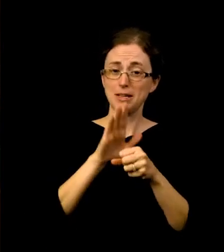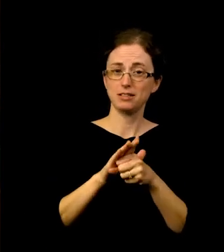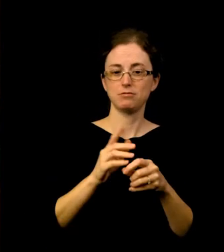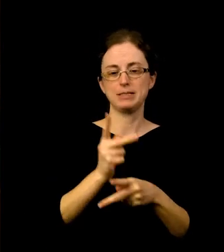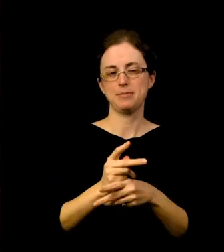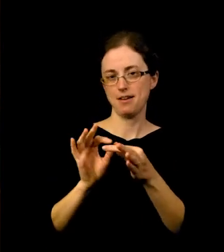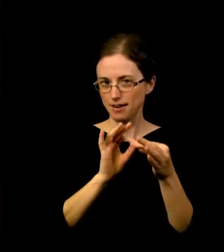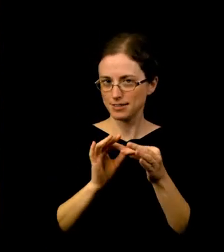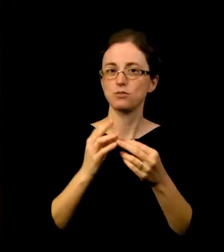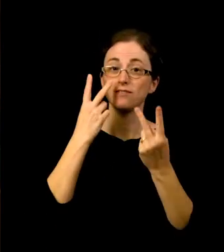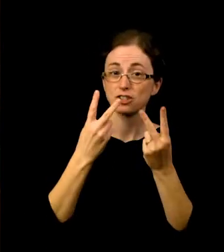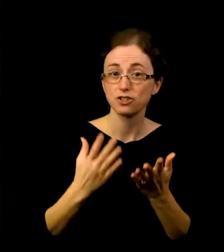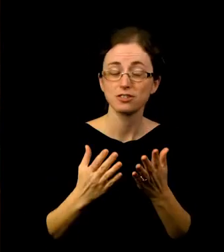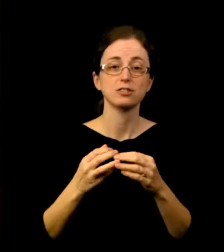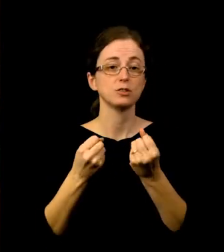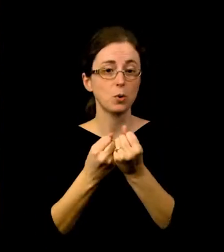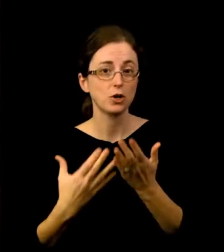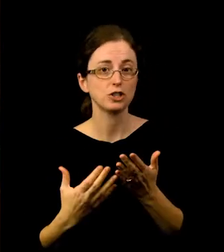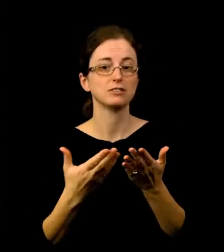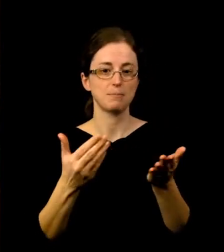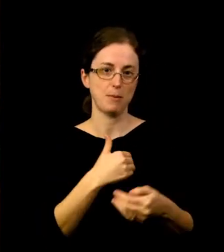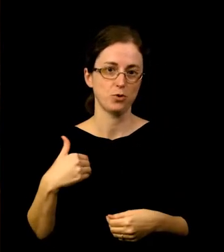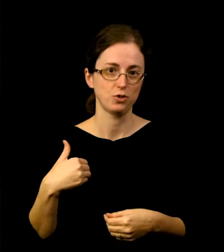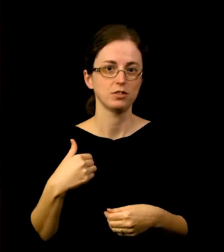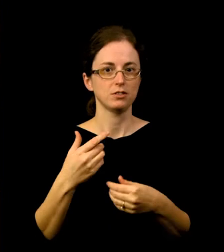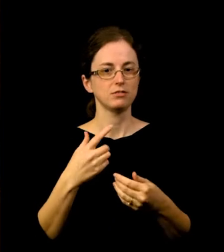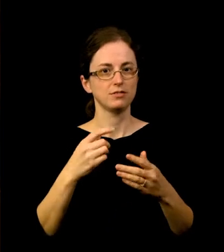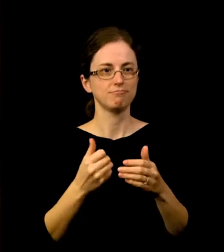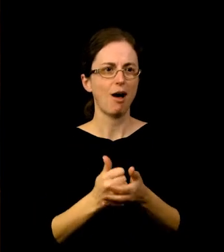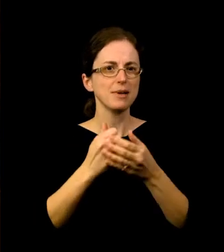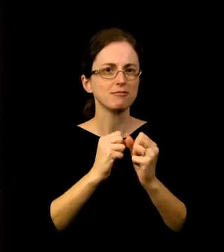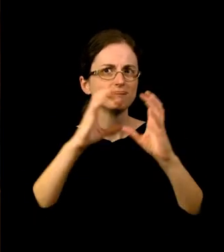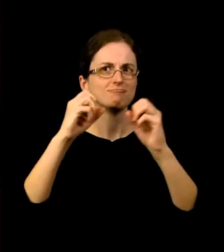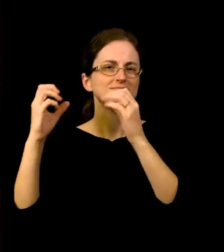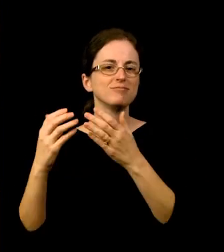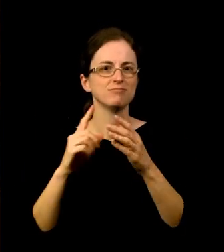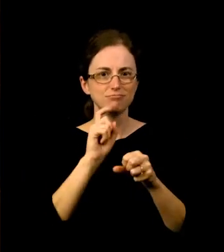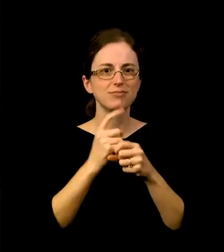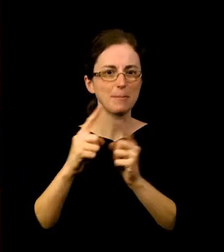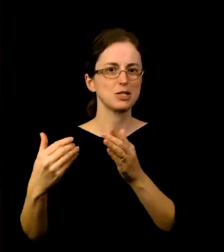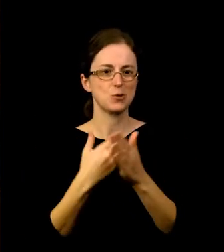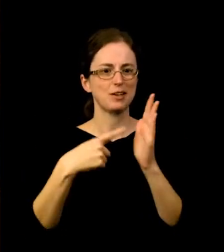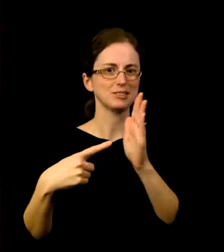Throughout the past year, we have been committed to staying connected to members, visitors, and supporters — bringing to life the exhibitions and programs